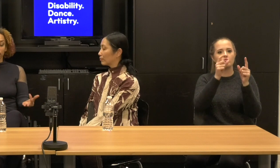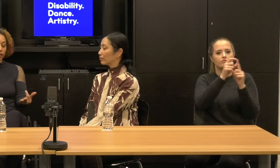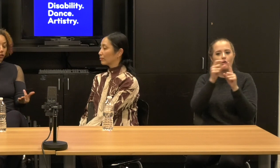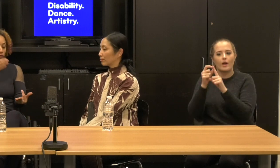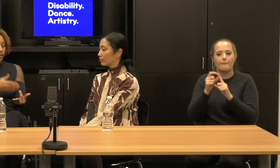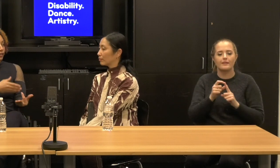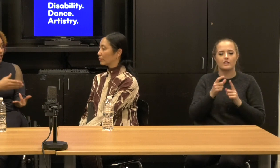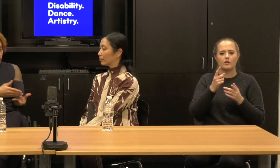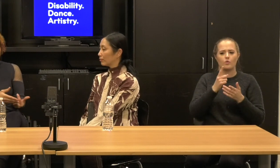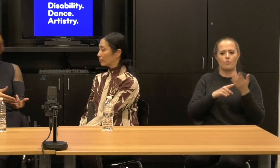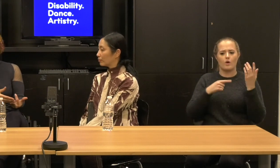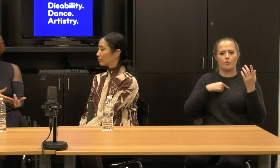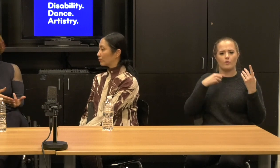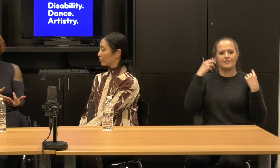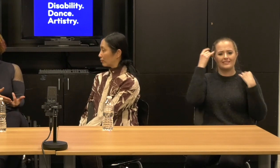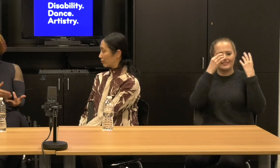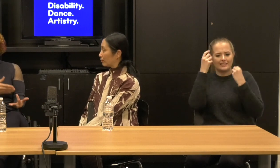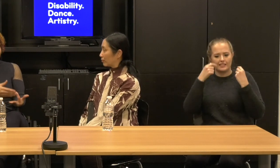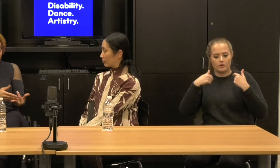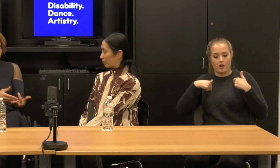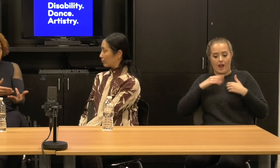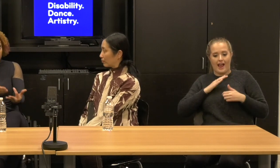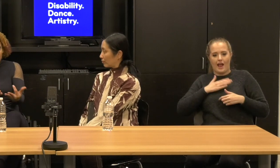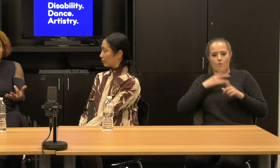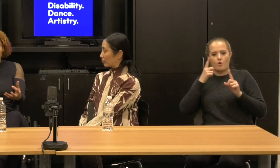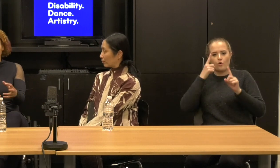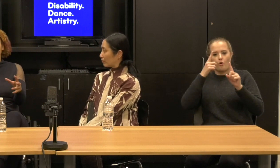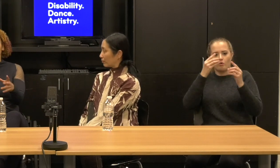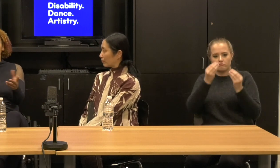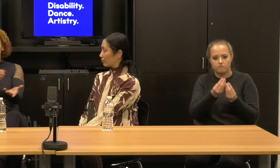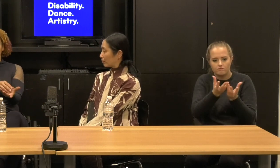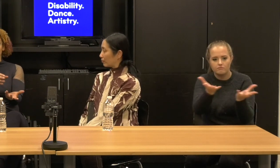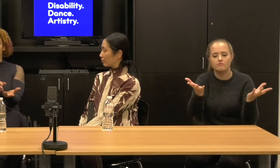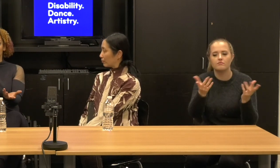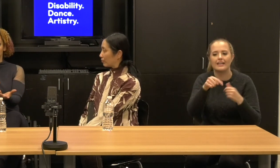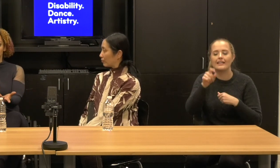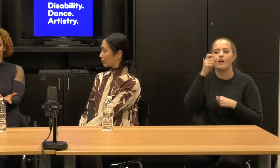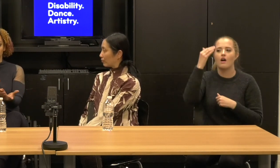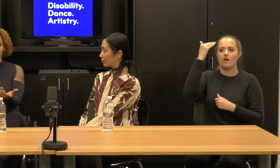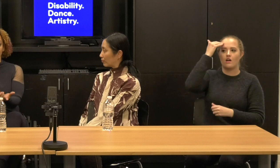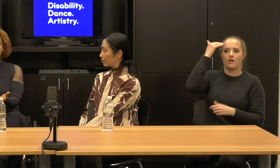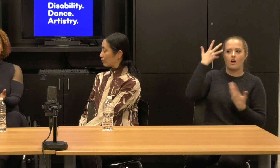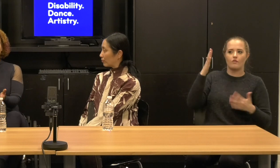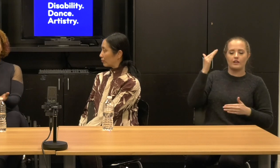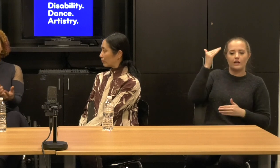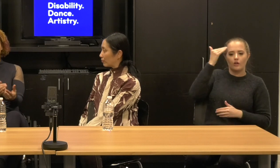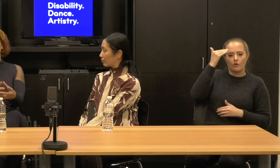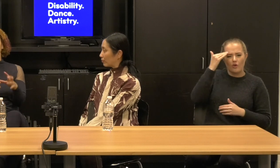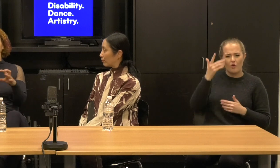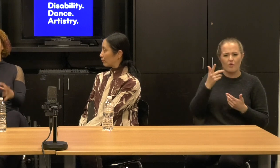We need greater literacy literacy about disability culture and aesthetics, so people aren't.